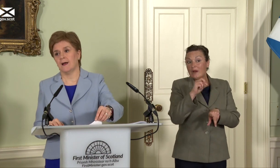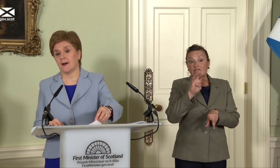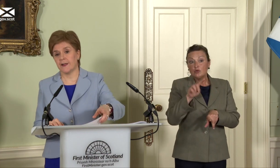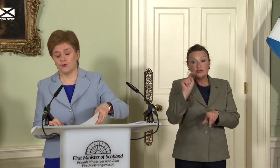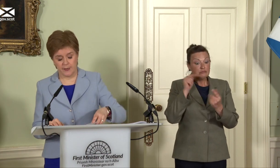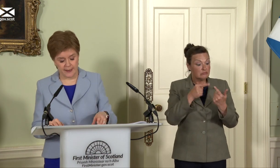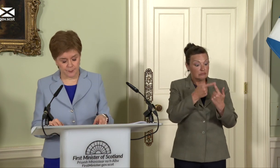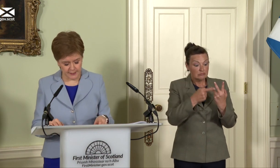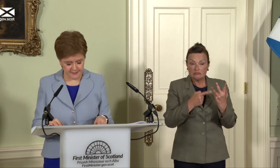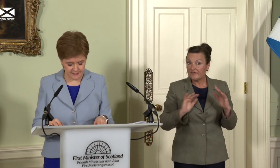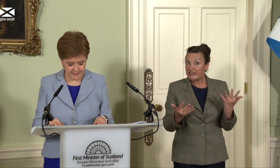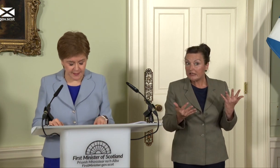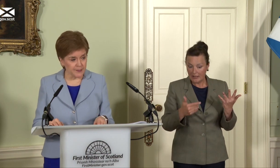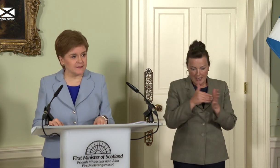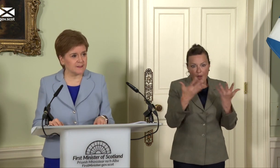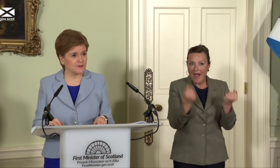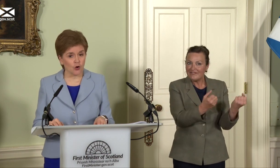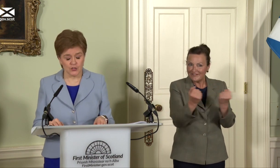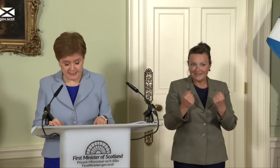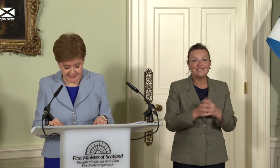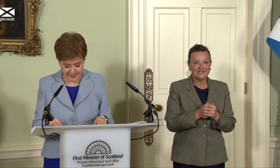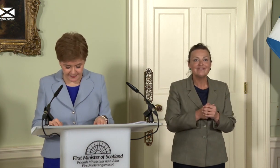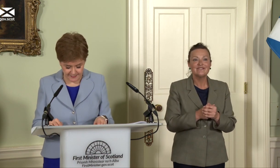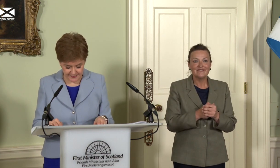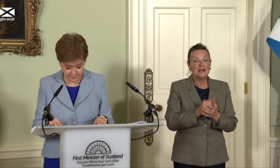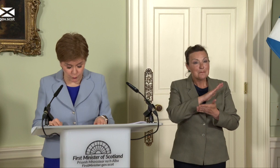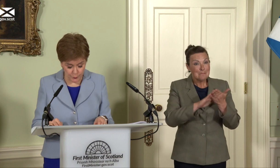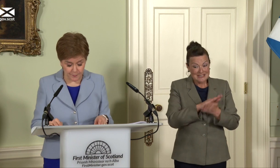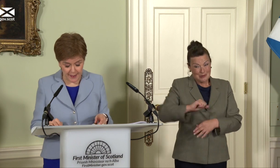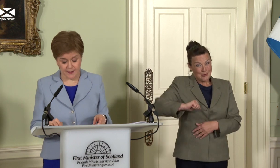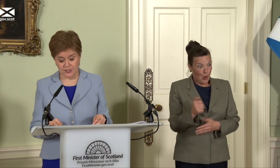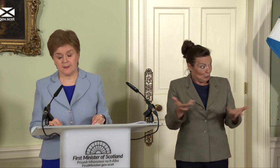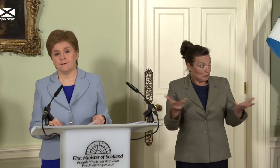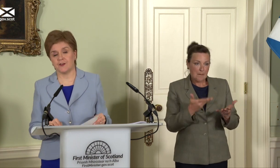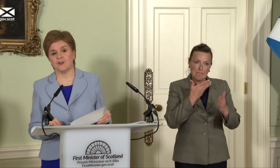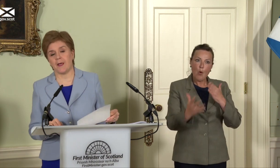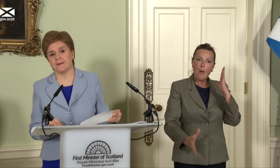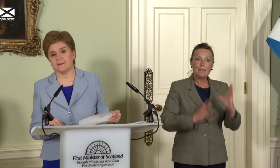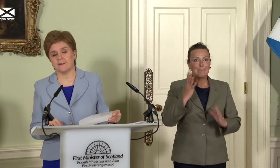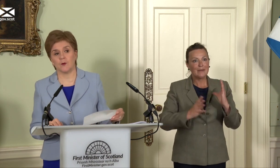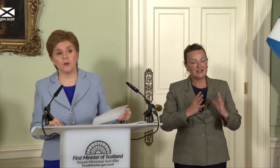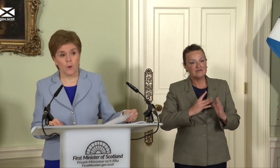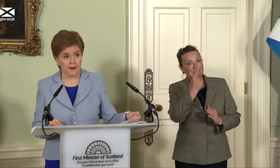are now in place. That means Scotland today is even more prepared for independence than we were